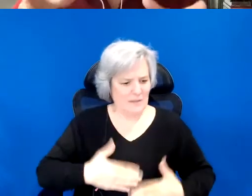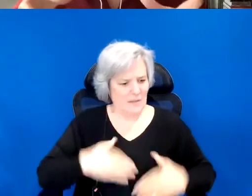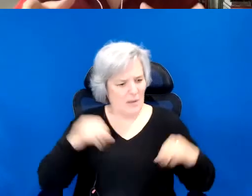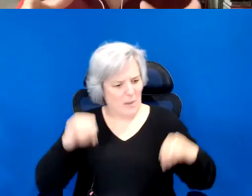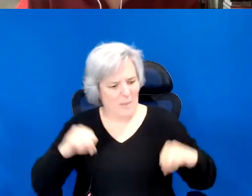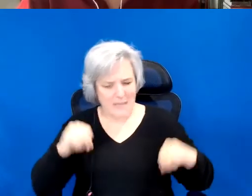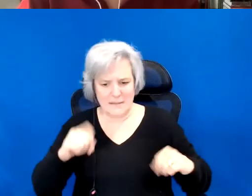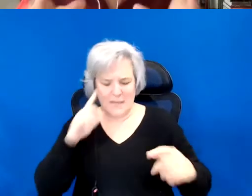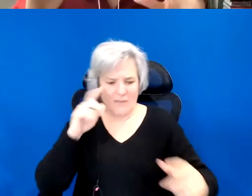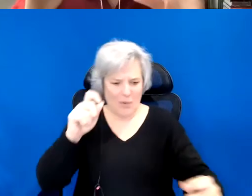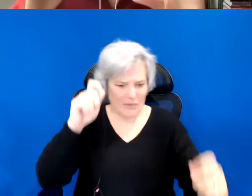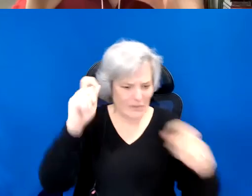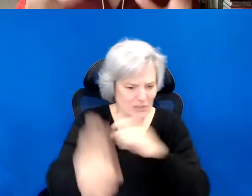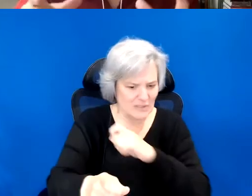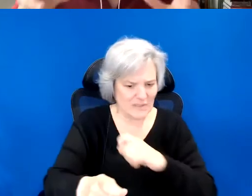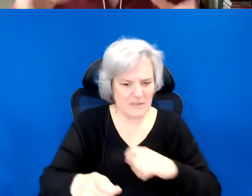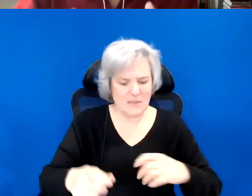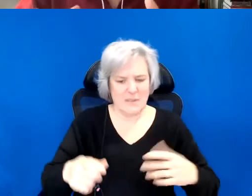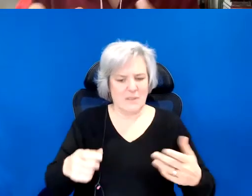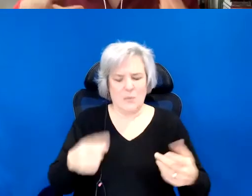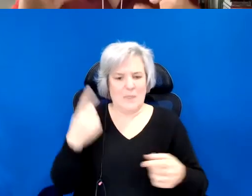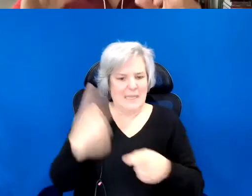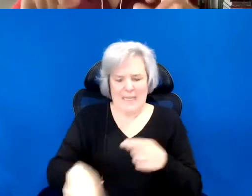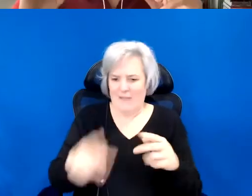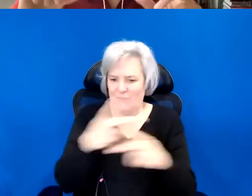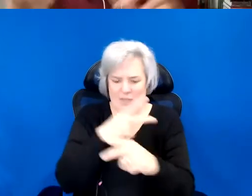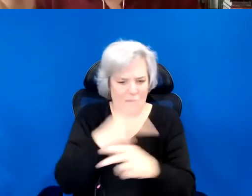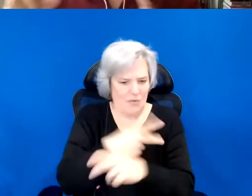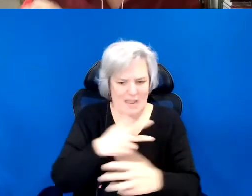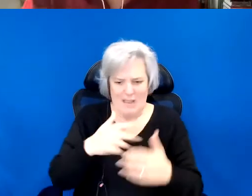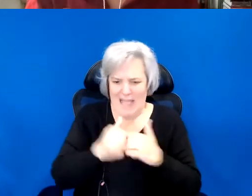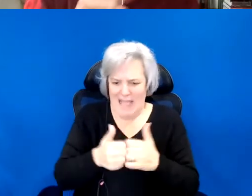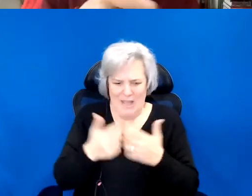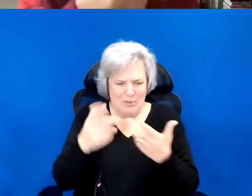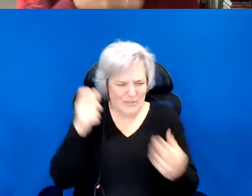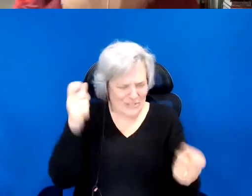as of this moment cannot figure out how to change that.